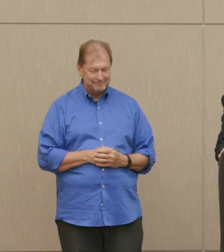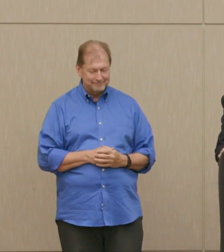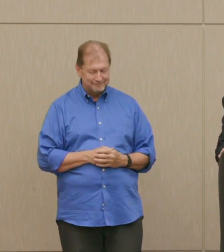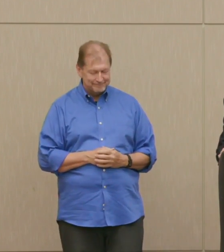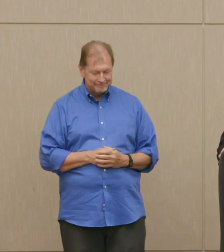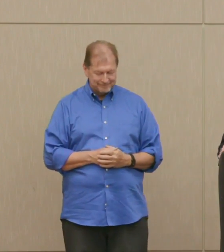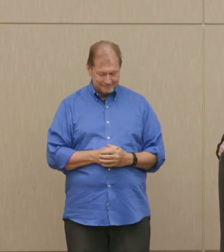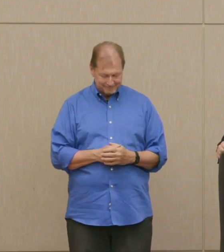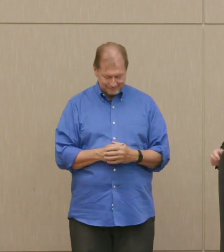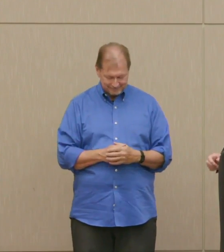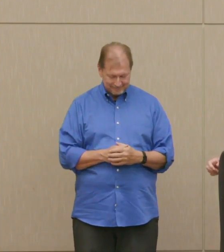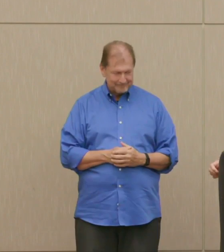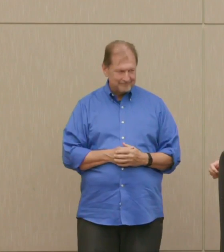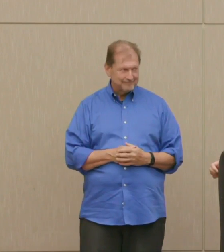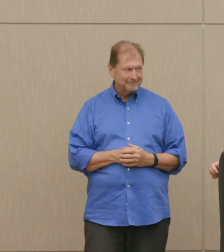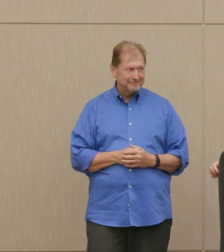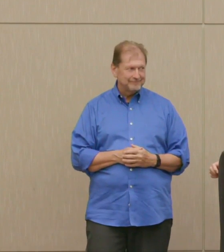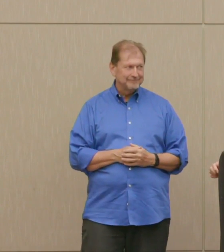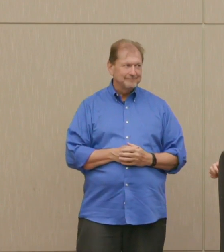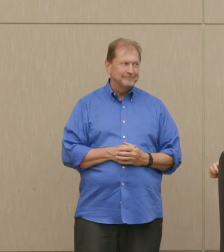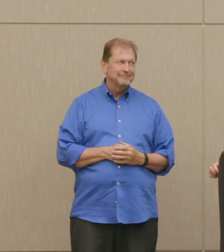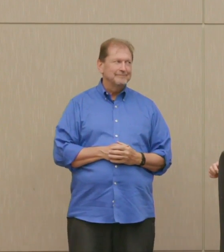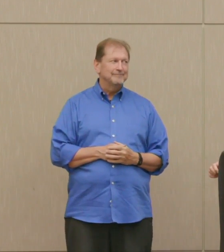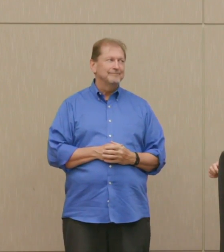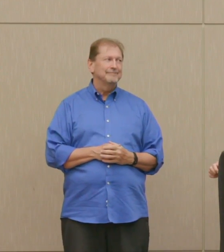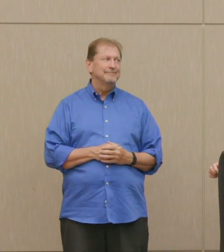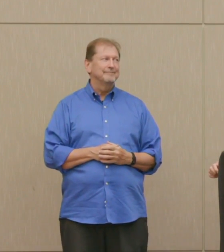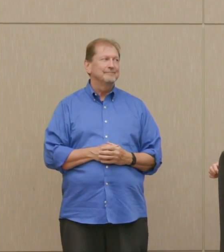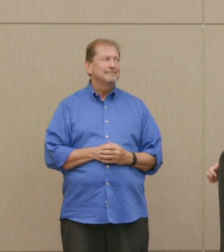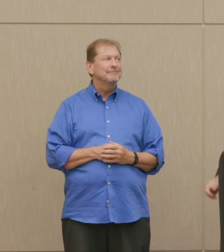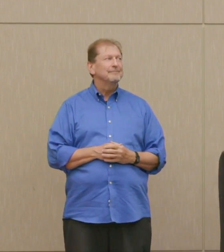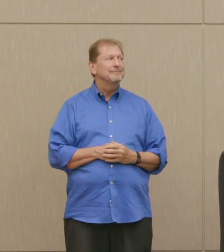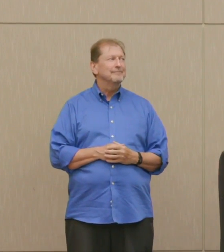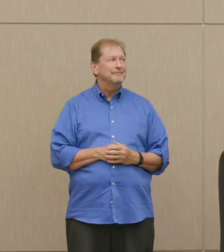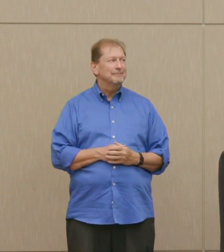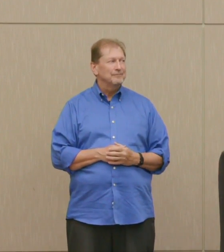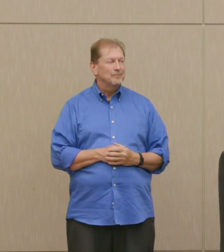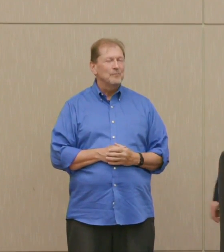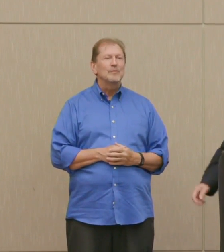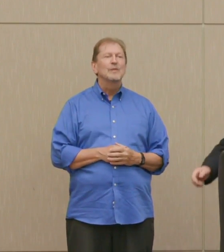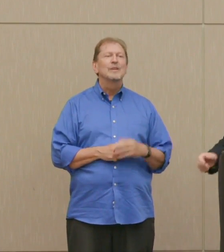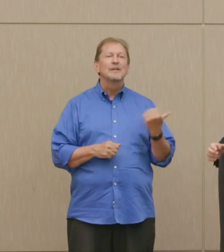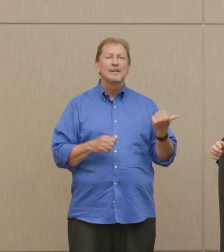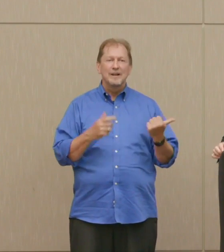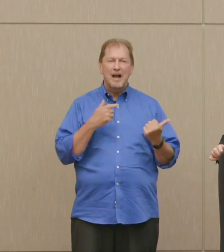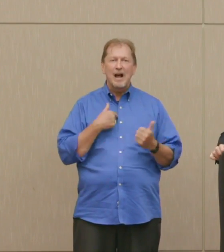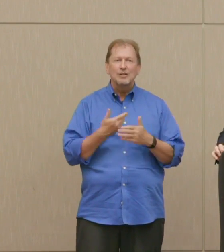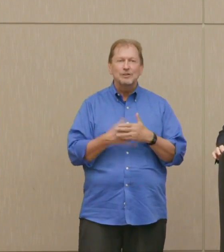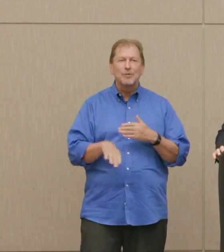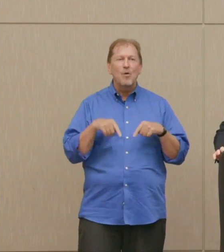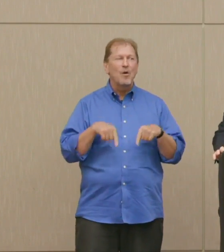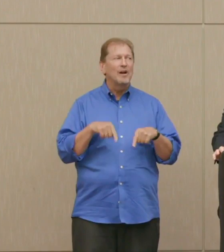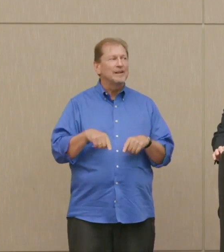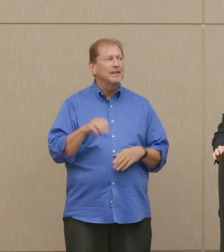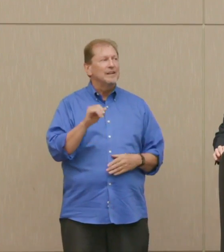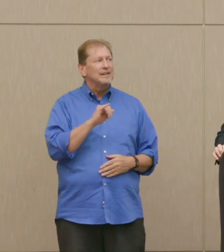Thank you. I'm just reminded driving over here the fact that I was born in Chicago, it so happens, left at about five.